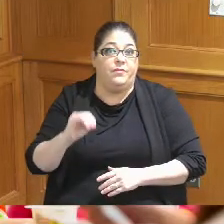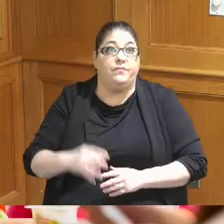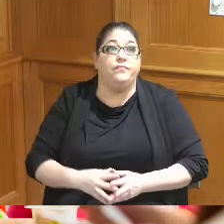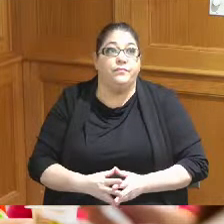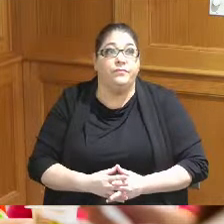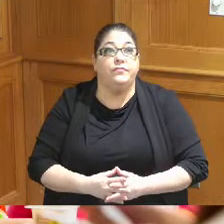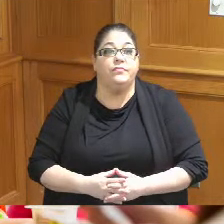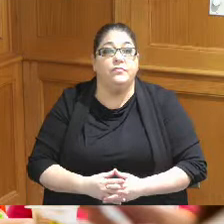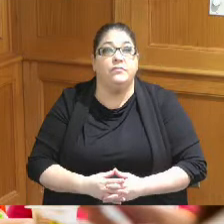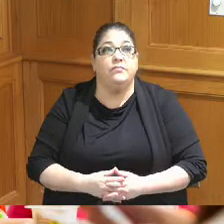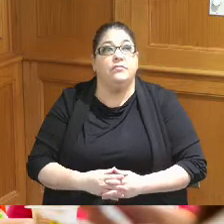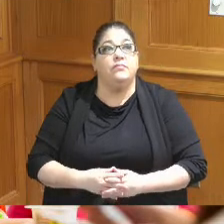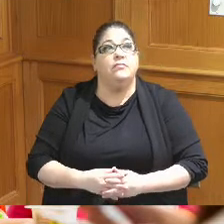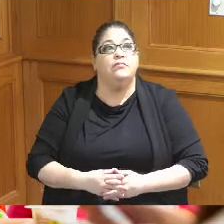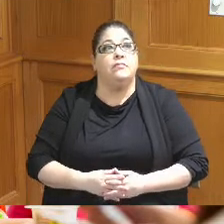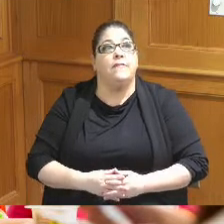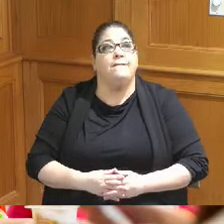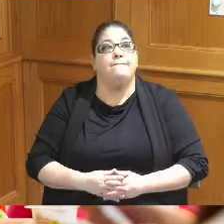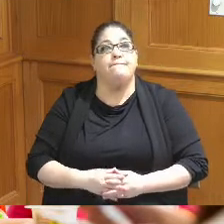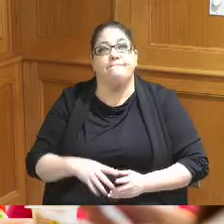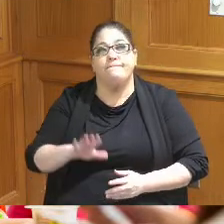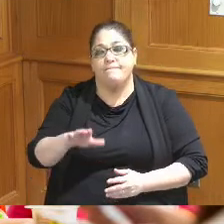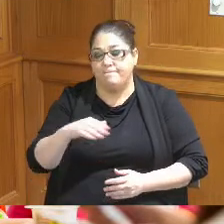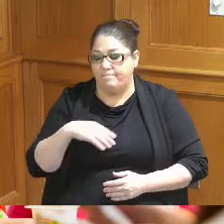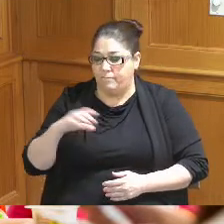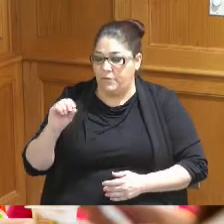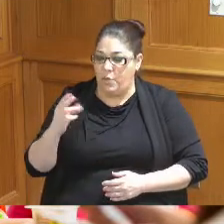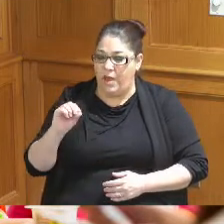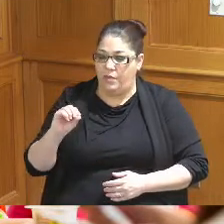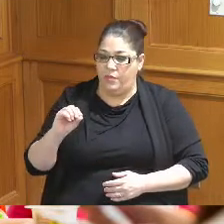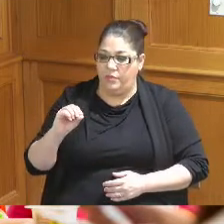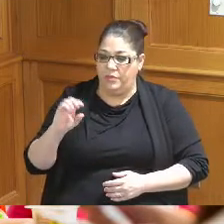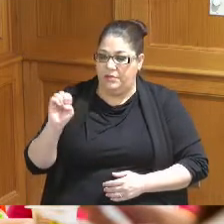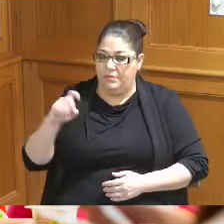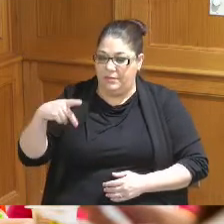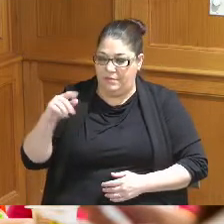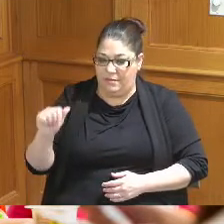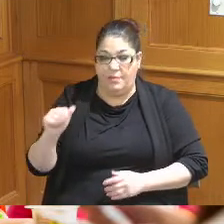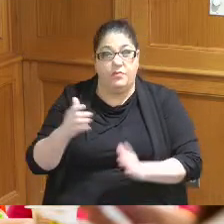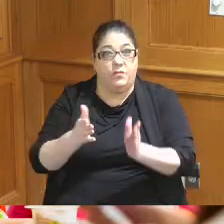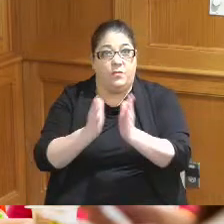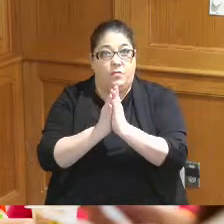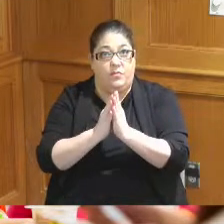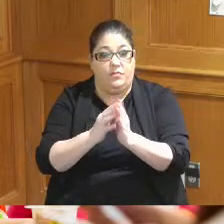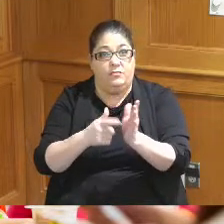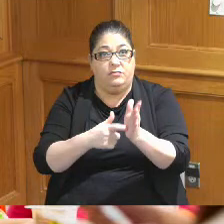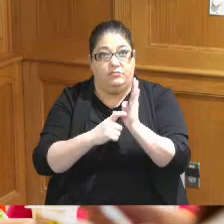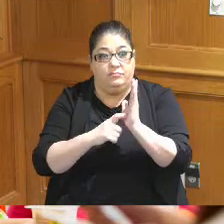we also one of the things that Ohio EPA asks that you do is select a priority waste stream